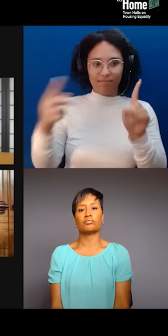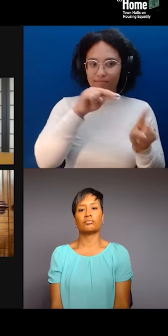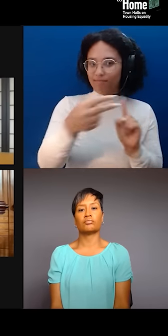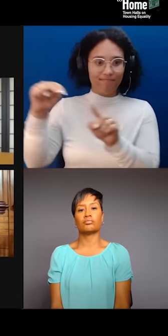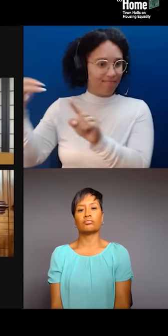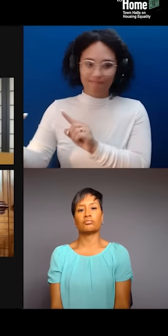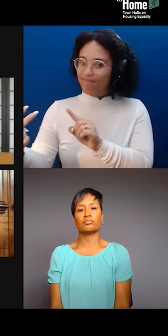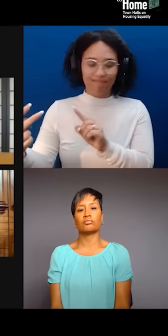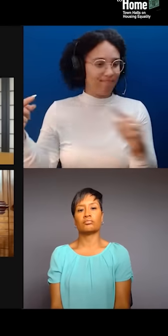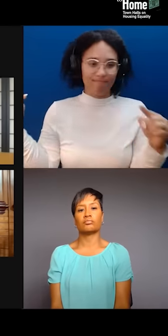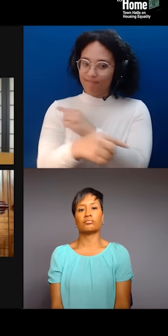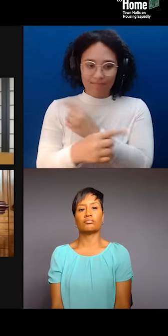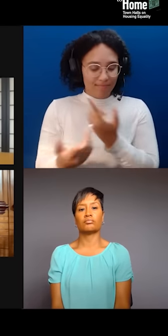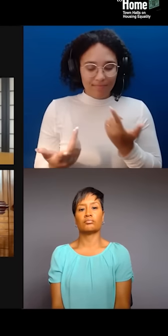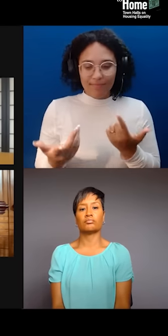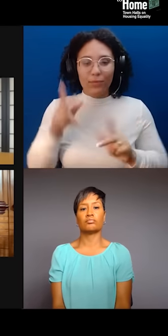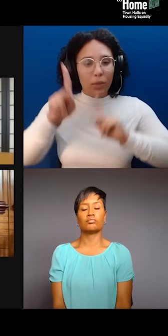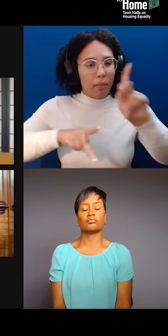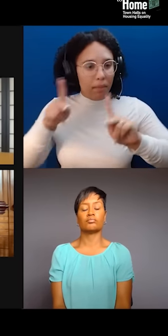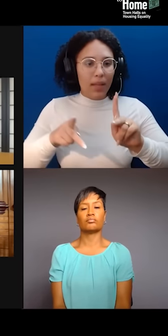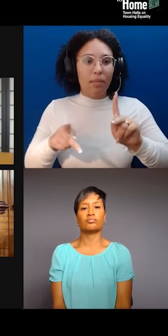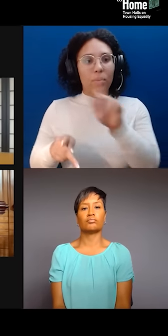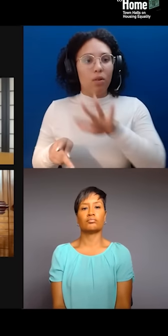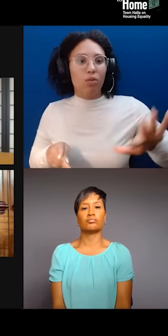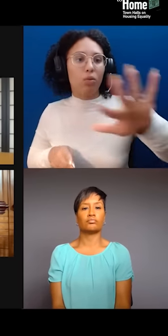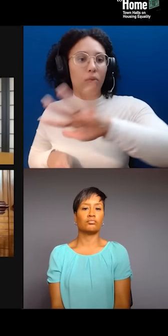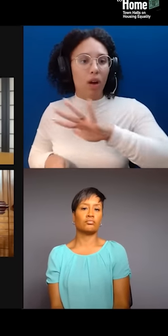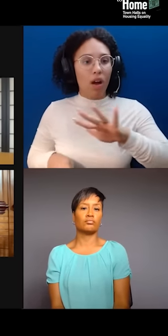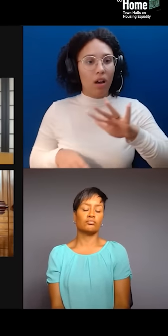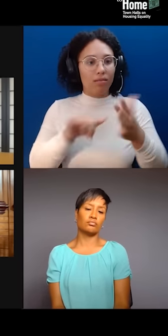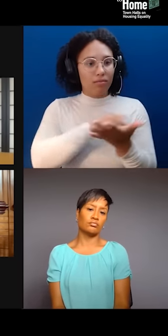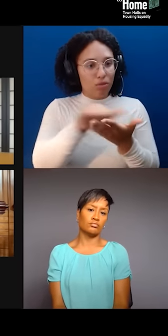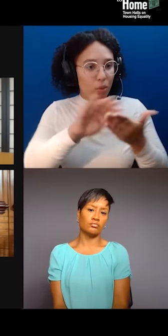other communities of color who are facing the same kind of violence of gentrification